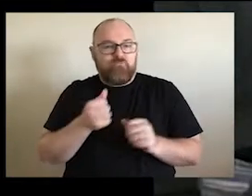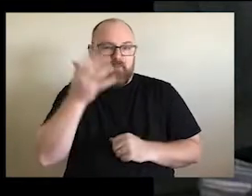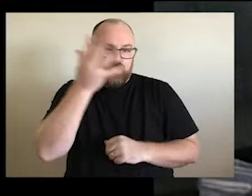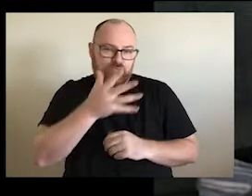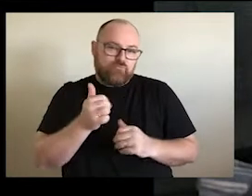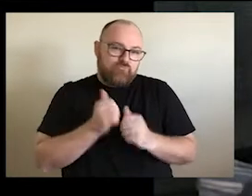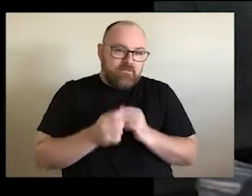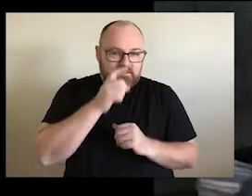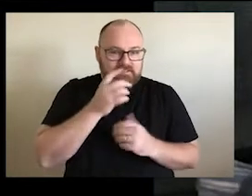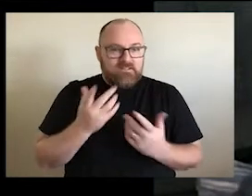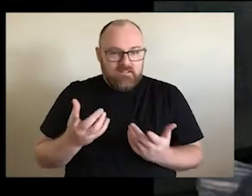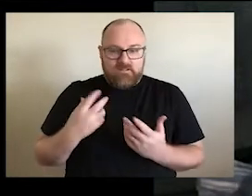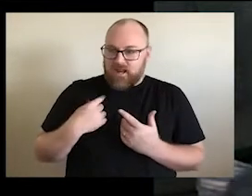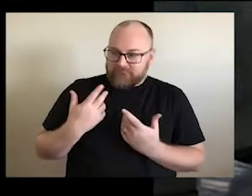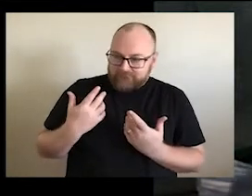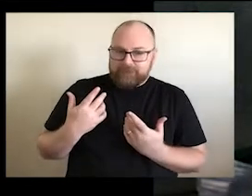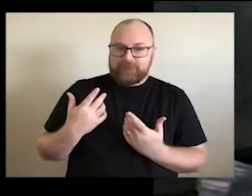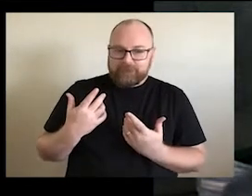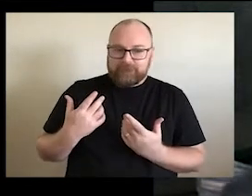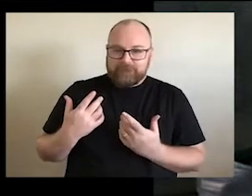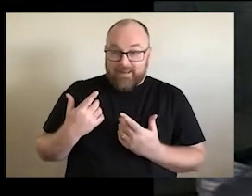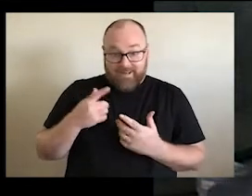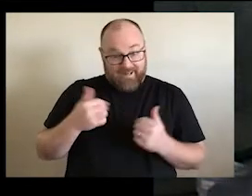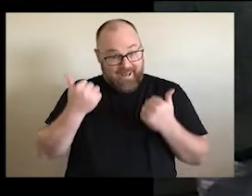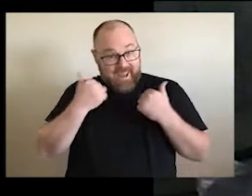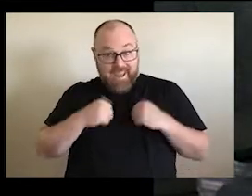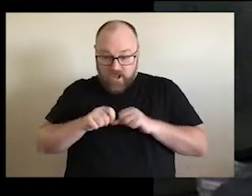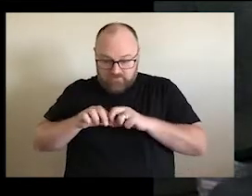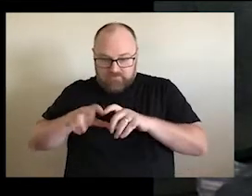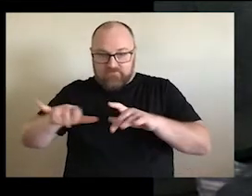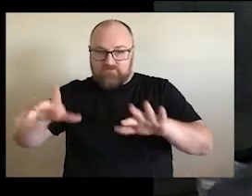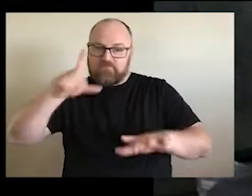Hmm, I think that the, you know, I can't see how it can go wrong.